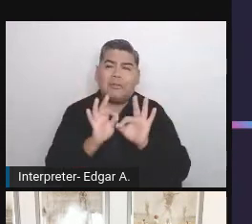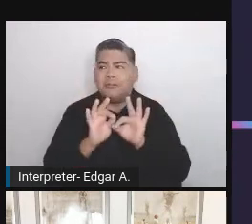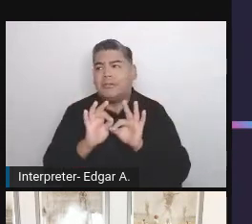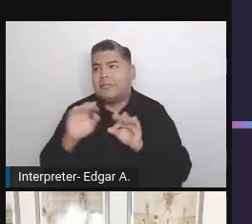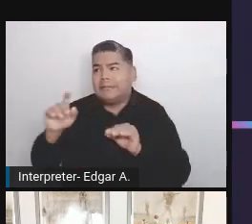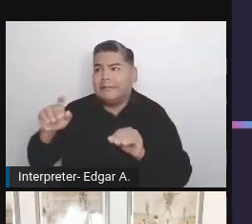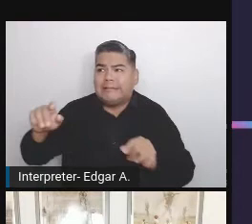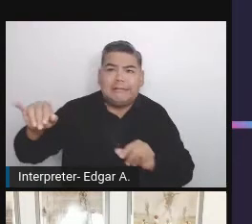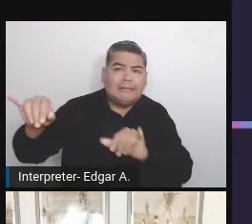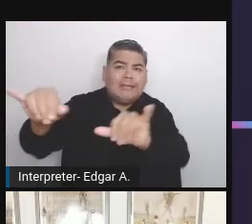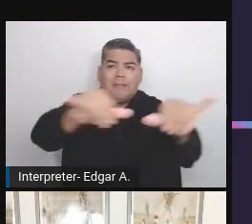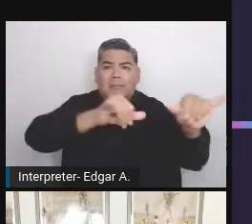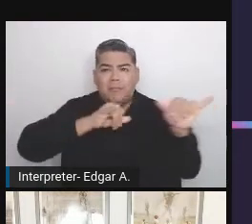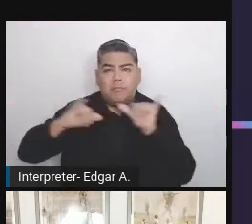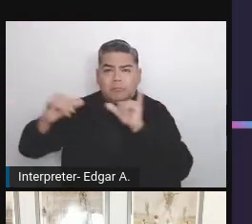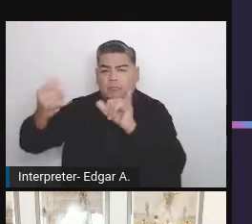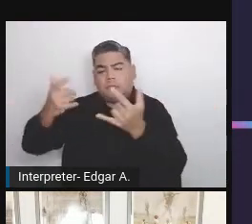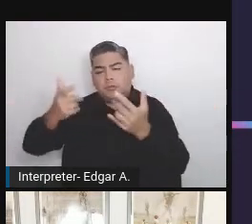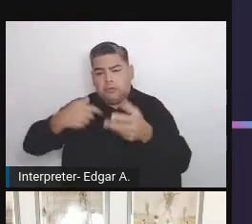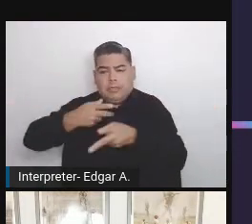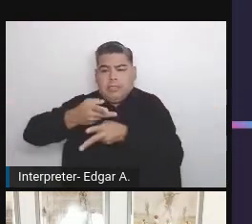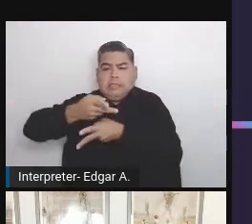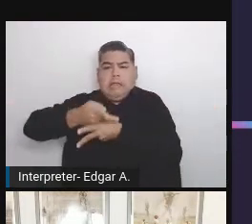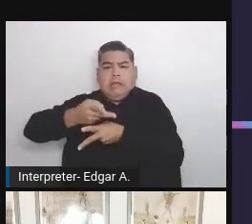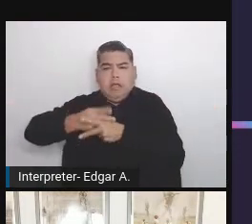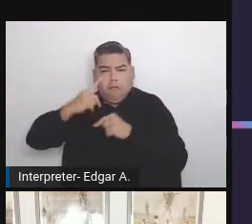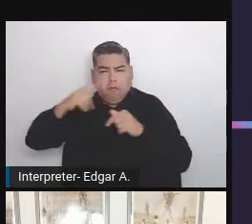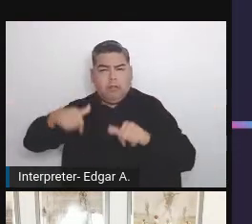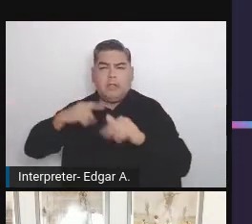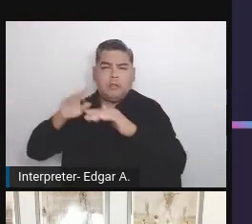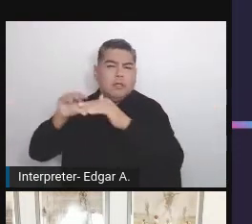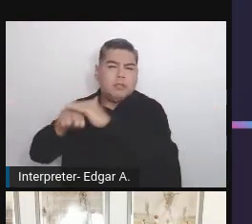of accessibility thanks to this like a hive.